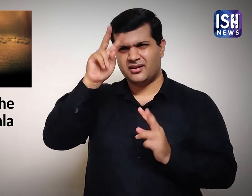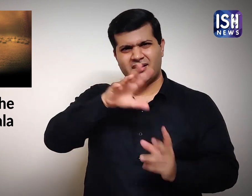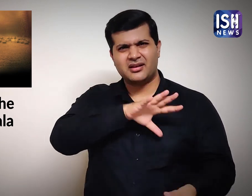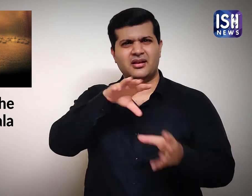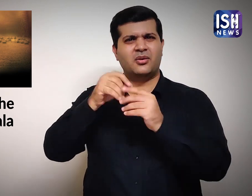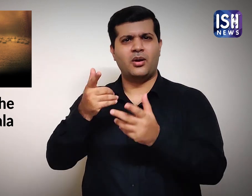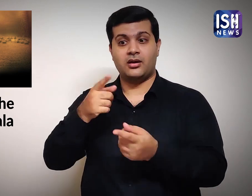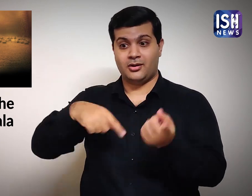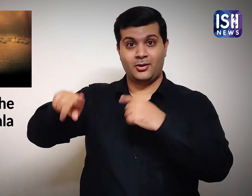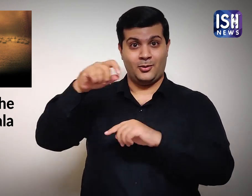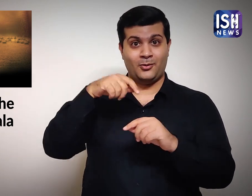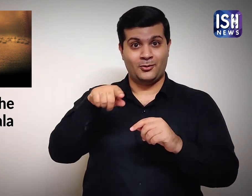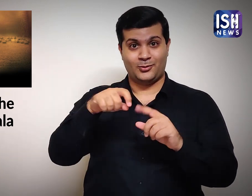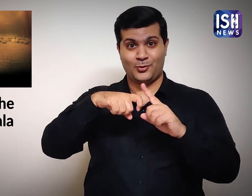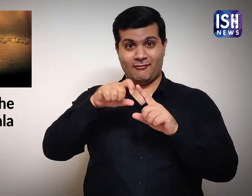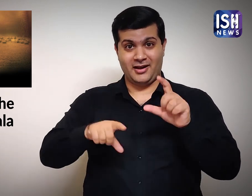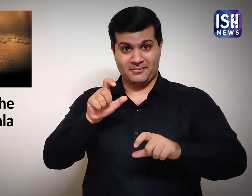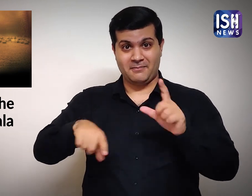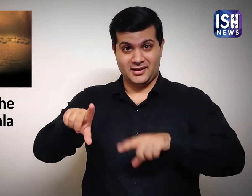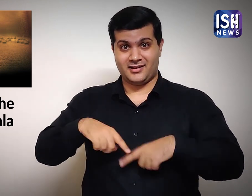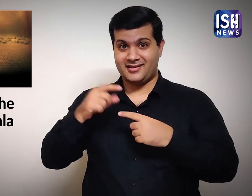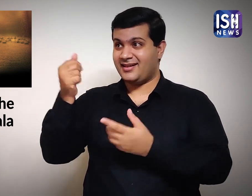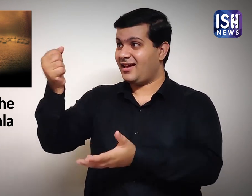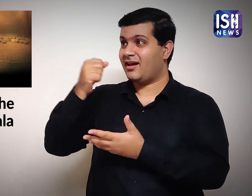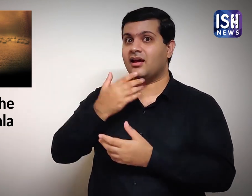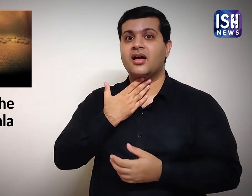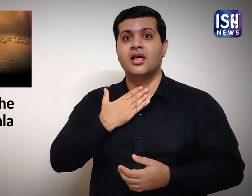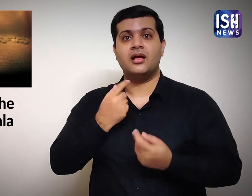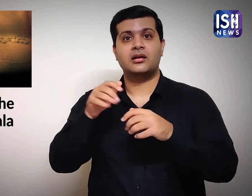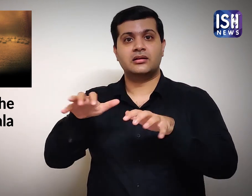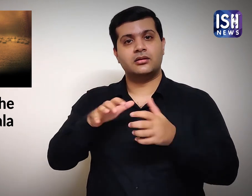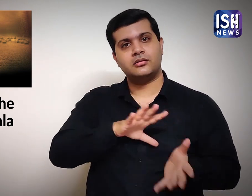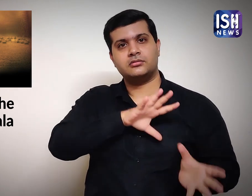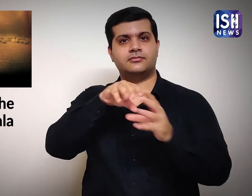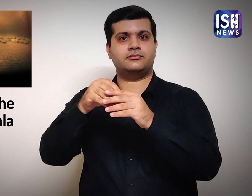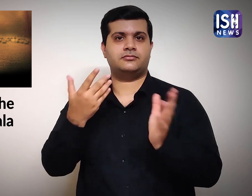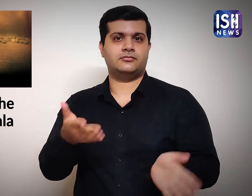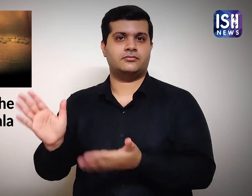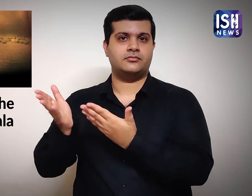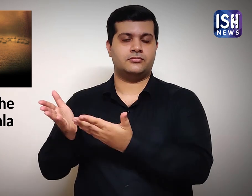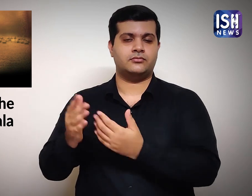They joined because of their greed for worldly desires.